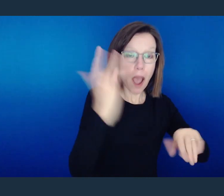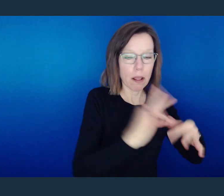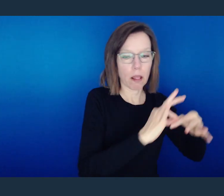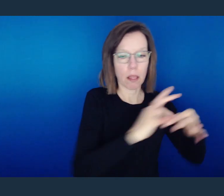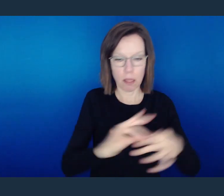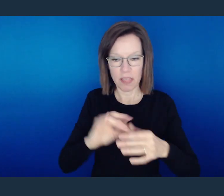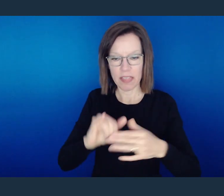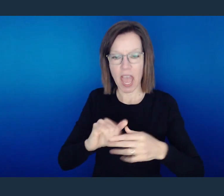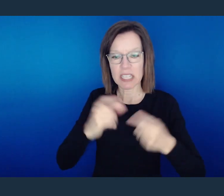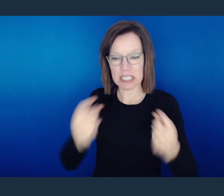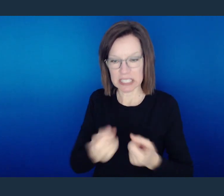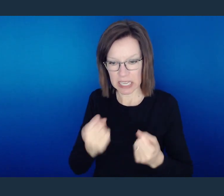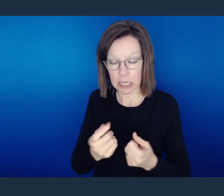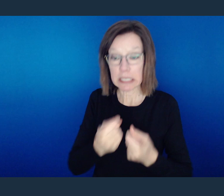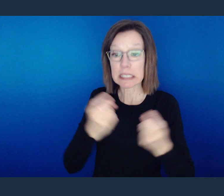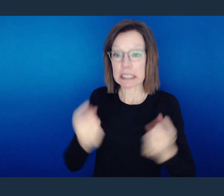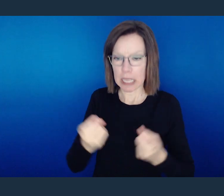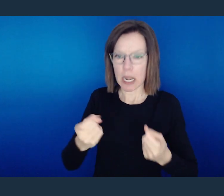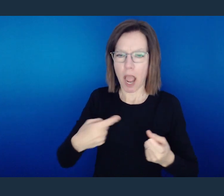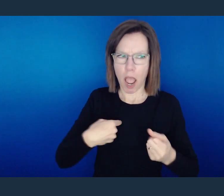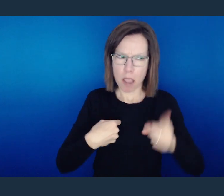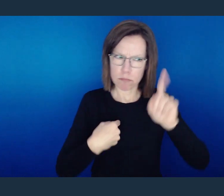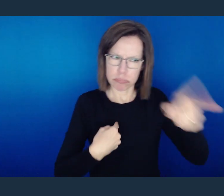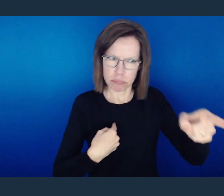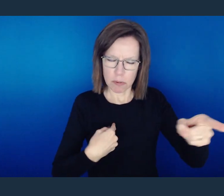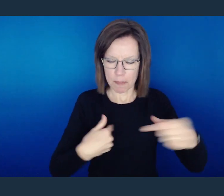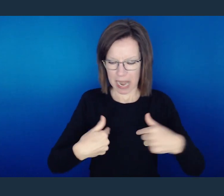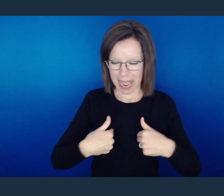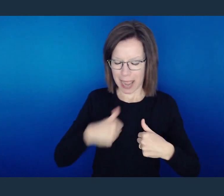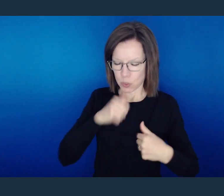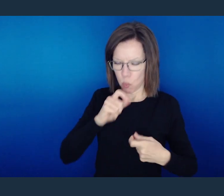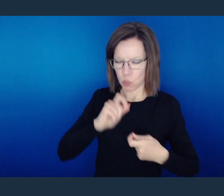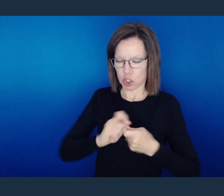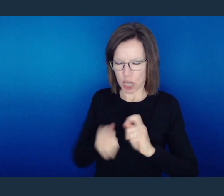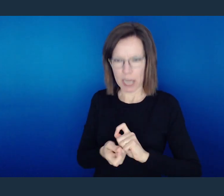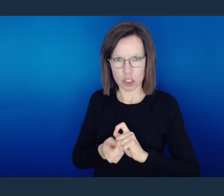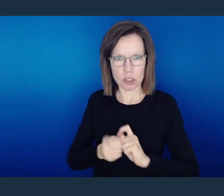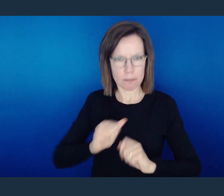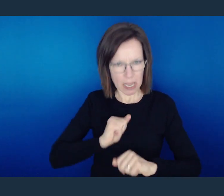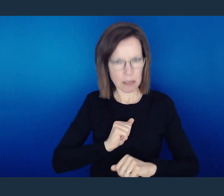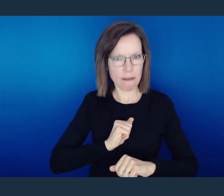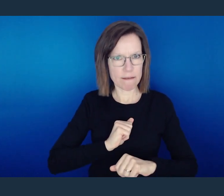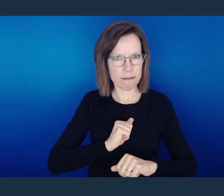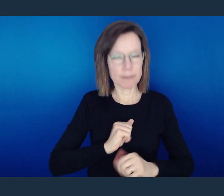to the sin to which you judge but don't fix in yourself.